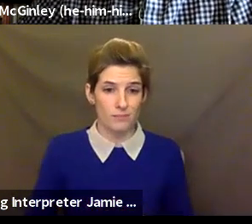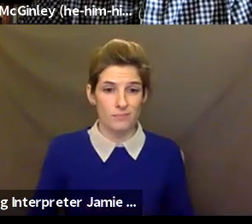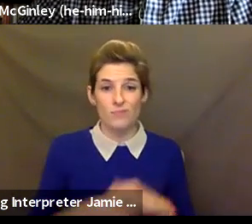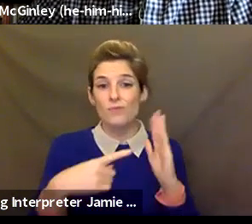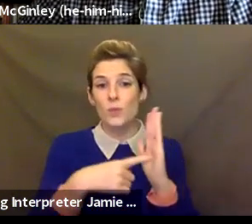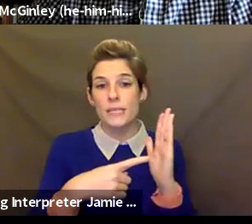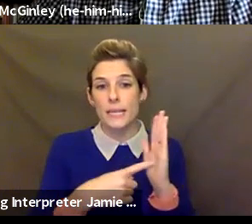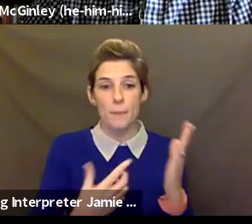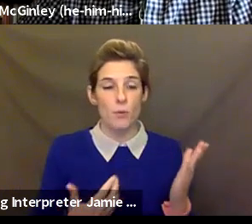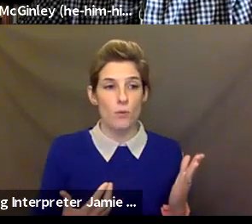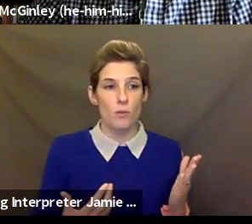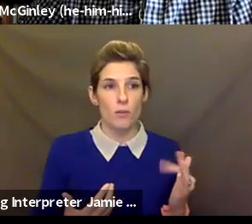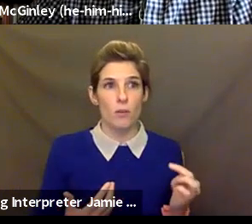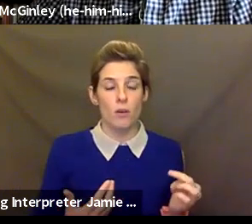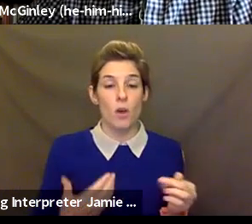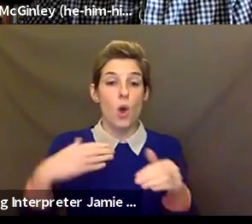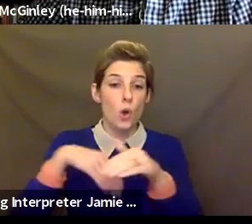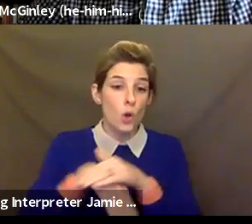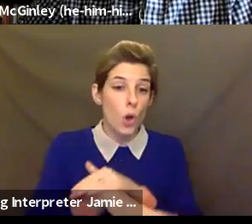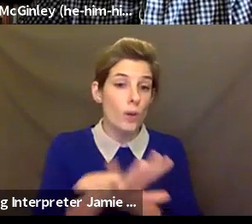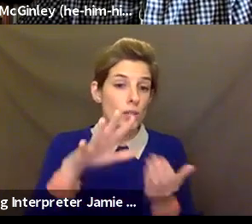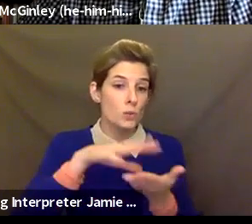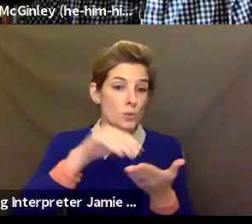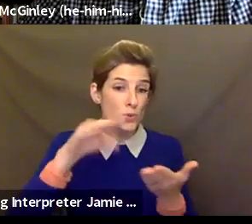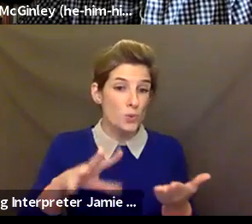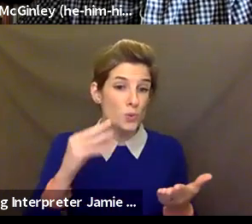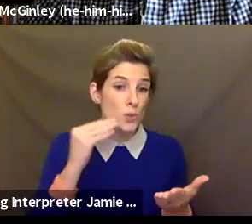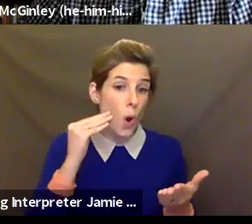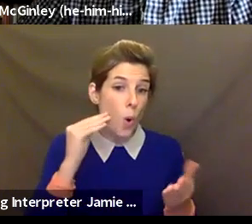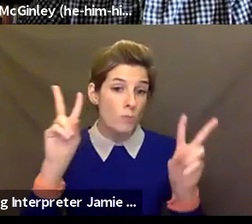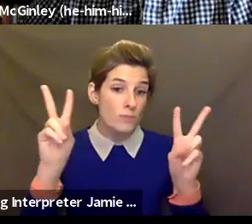students' homes. There's this direct connection into homes,